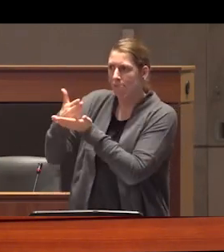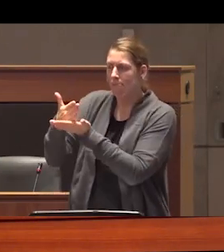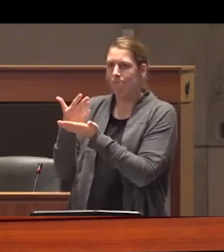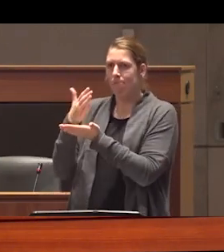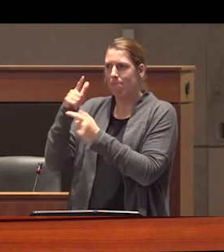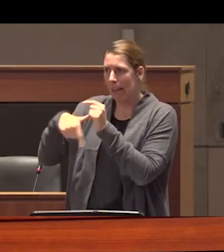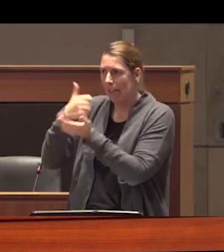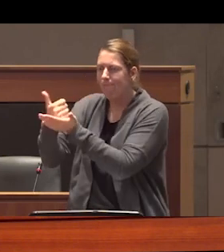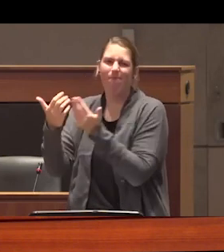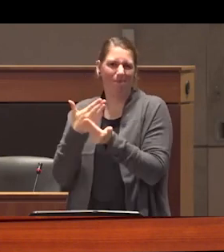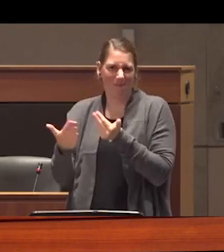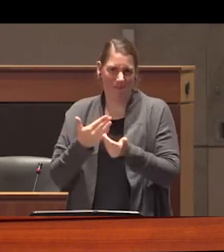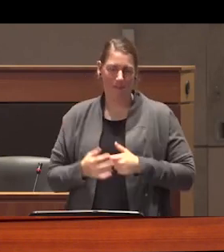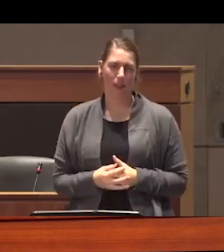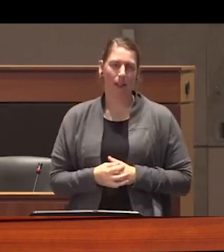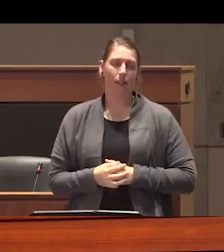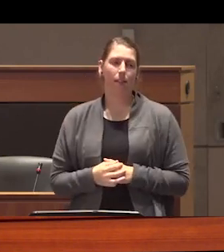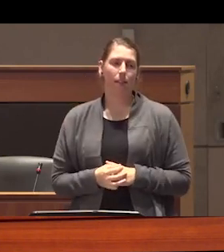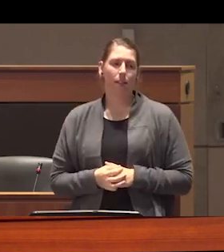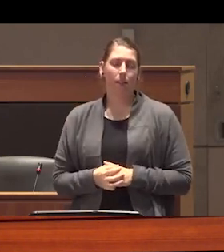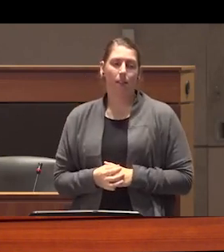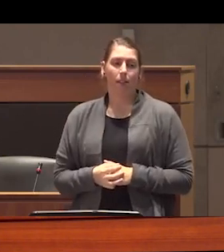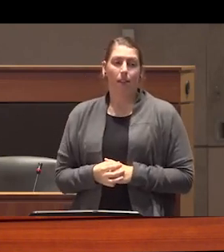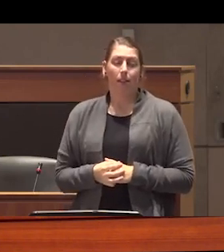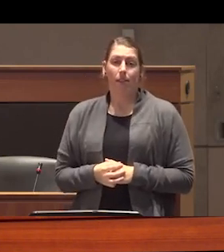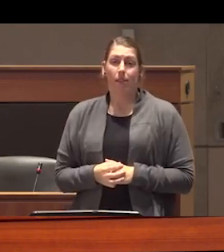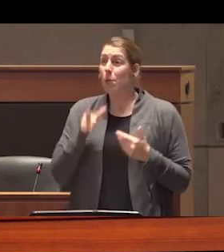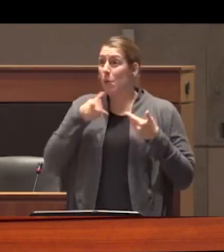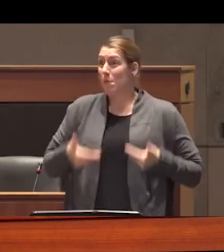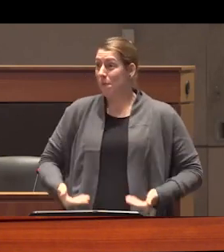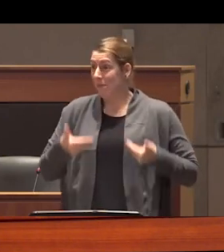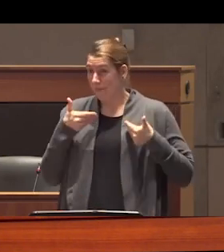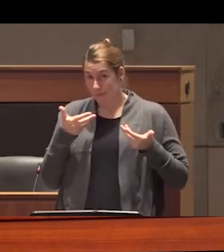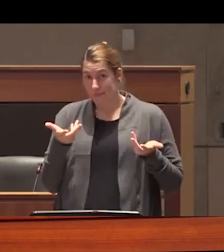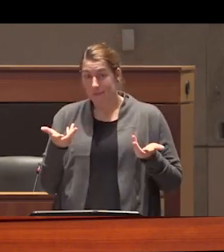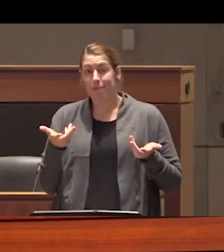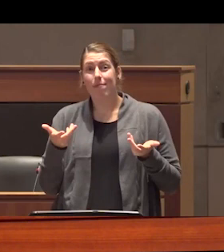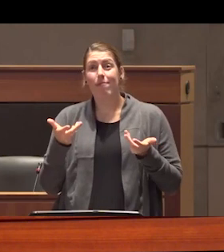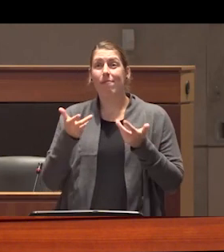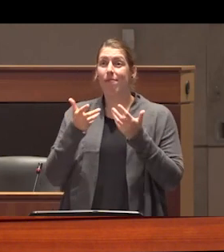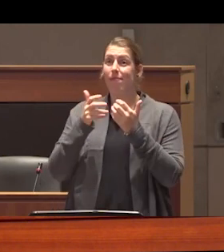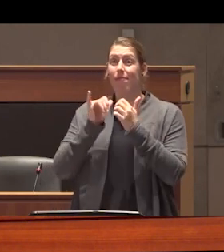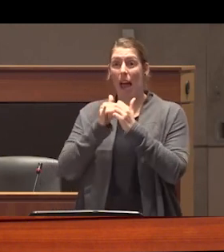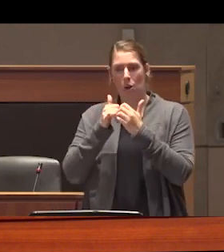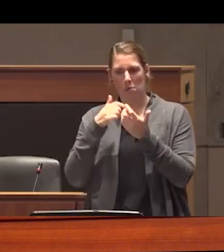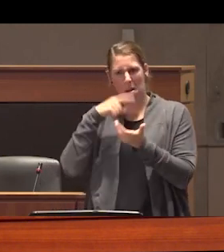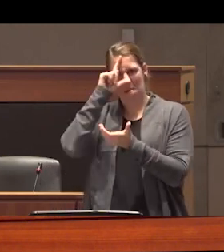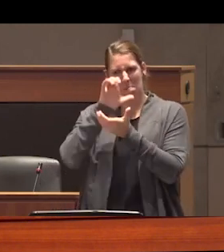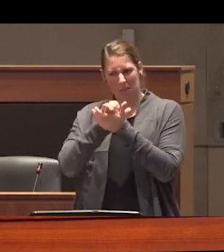cause so who am I and how do I how did I arrive at the beliefs I'm about to share with you what